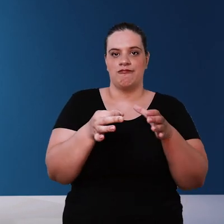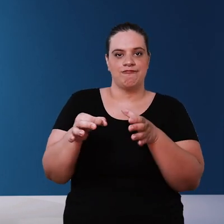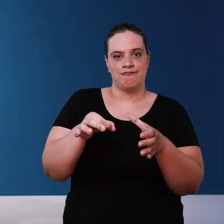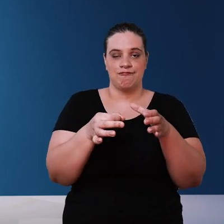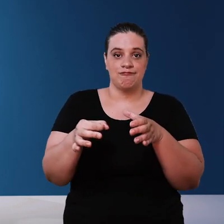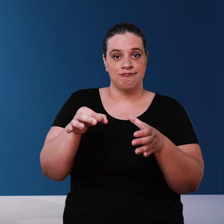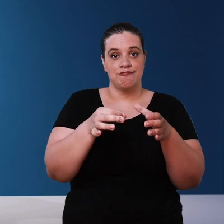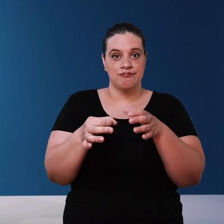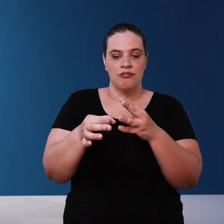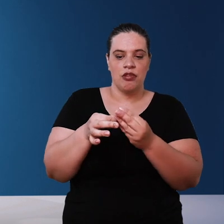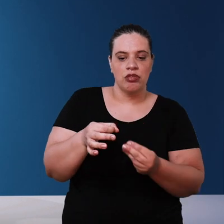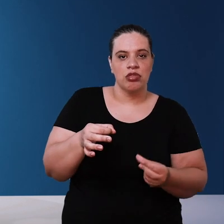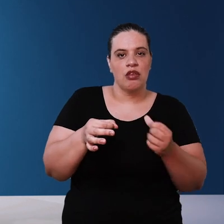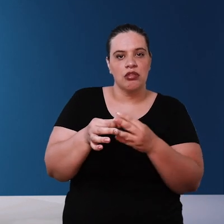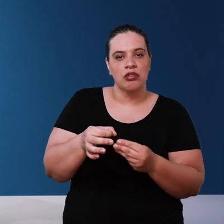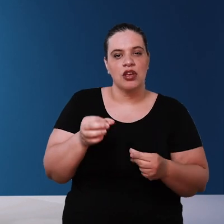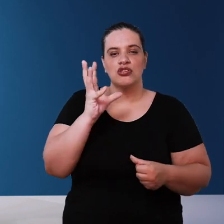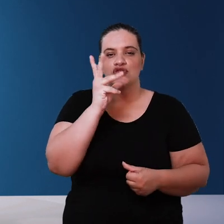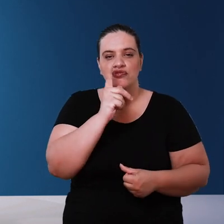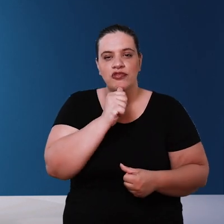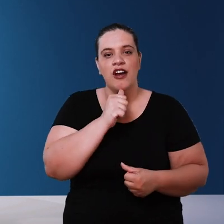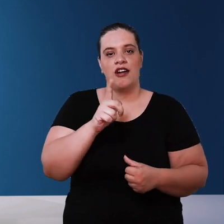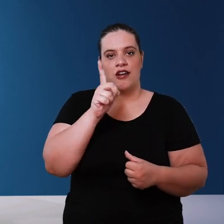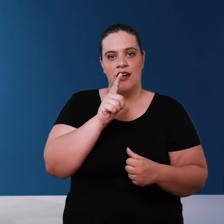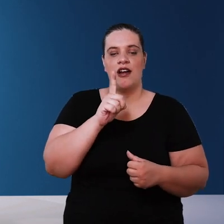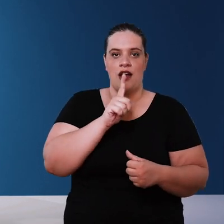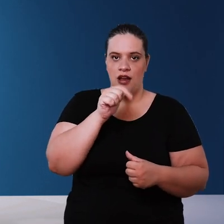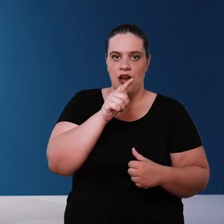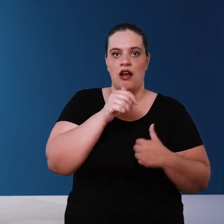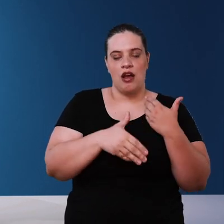so the chlorine comes out very slowly and this water is consumed with some